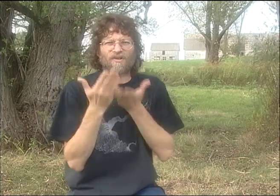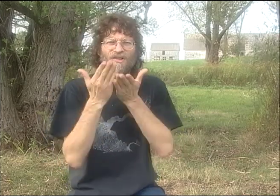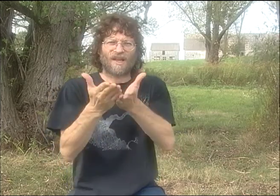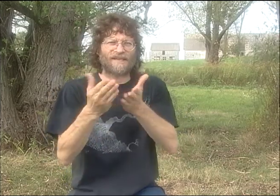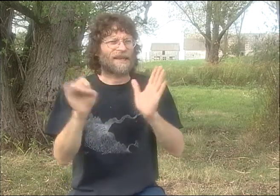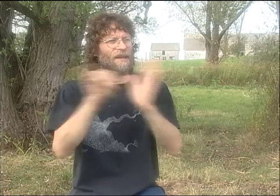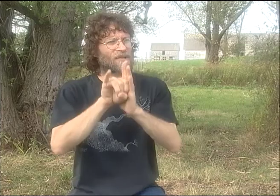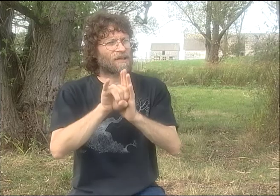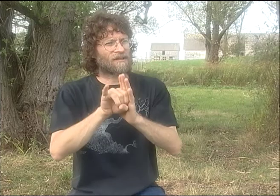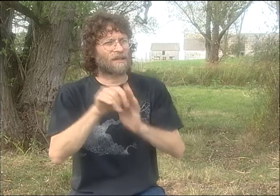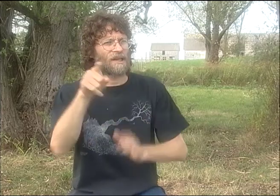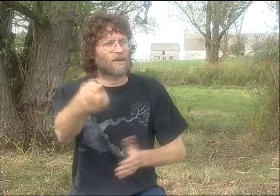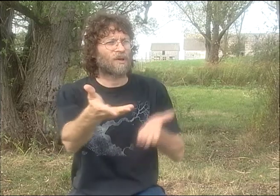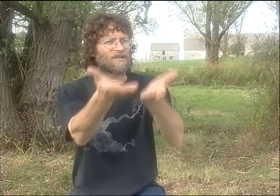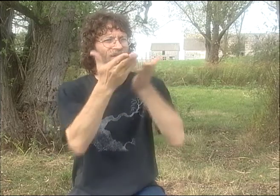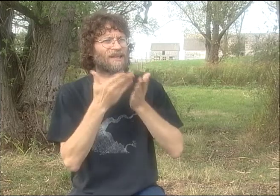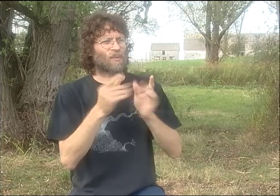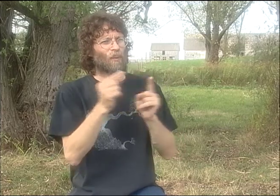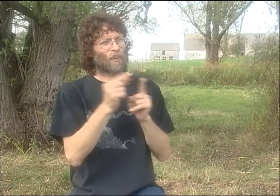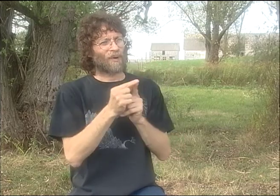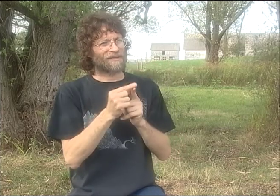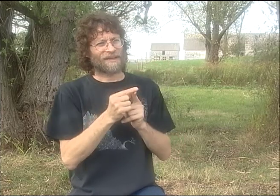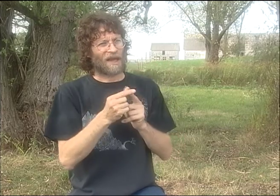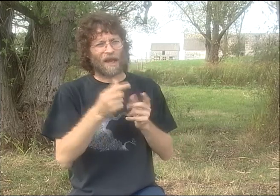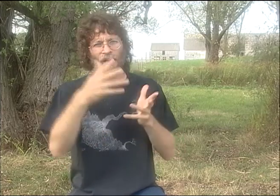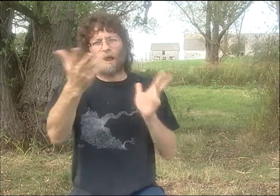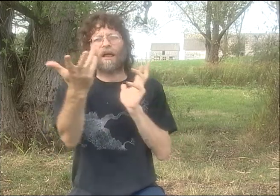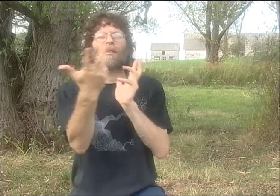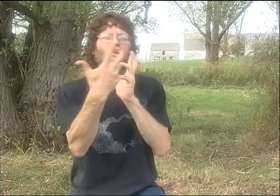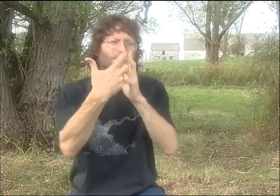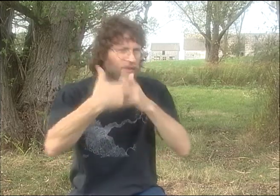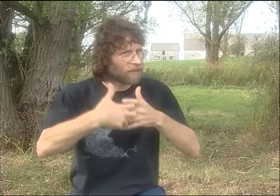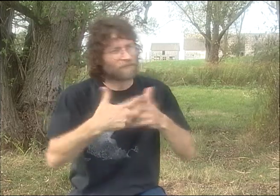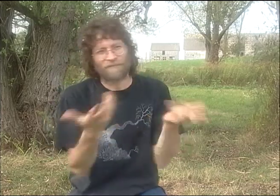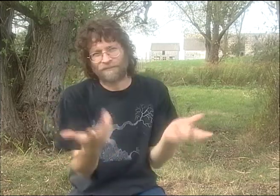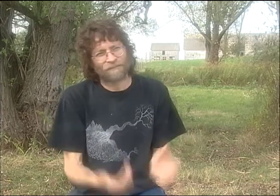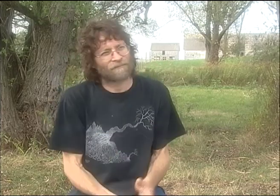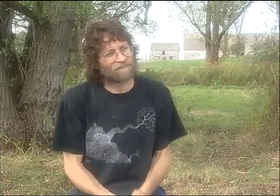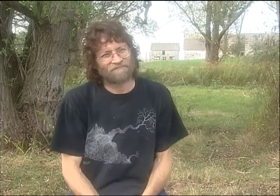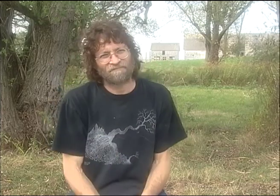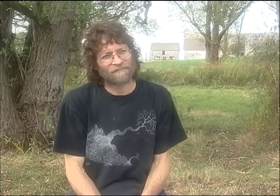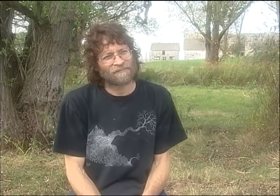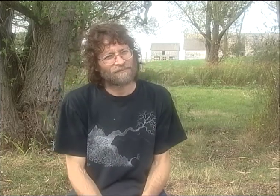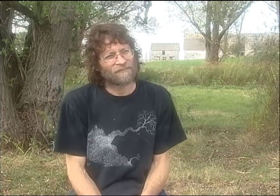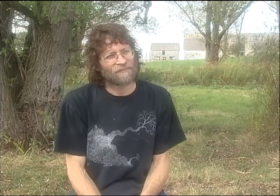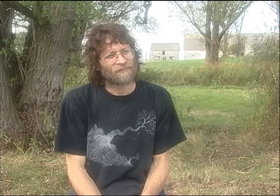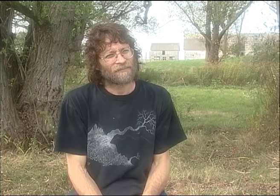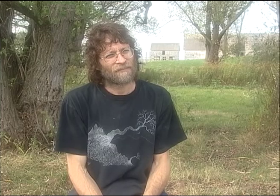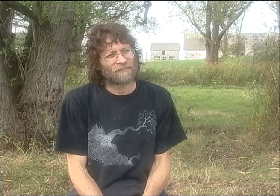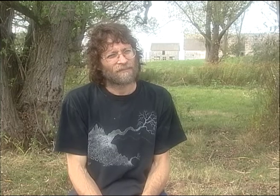WAS THAT IT BECAME THIS SORT OF PROCESS WHERE I MIGHT SUGGEST IMAGES TO HIM AND HE WOULD SUGGEST WORDS TO ME,